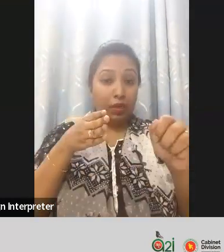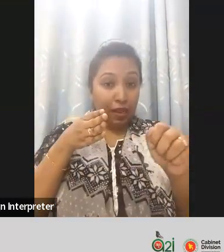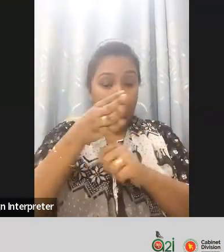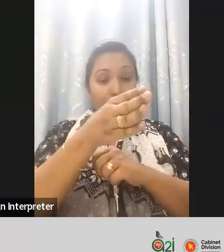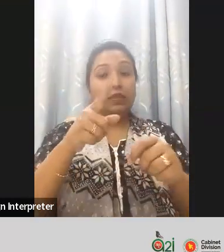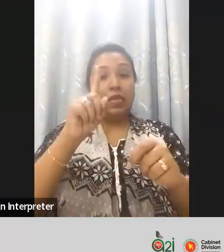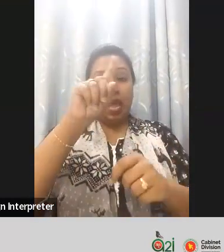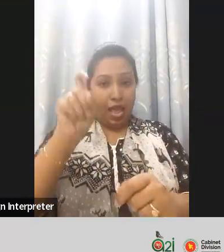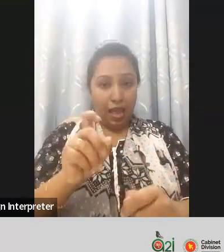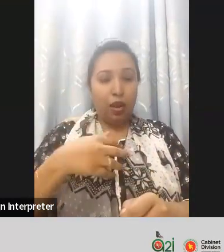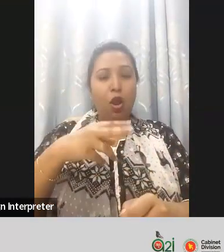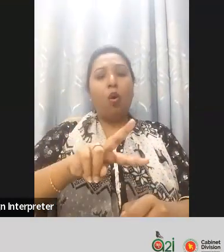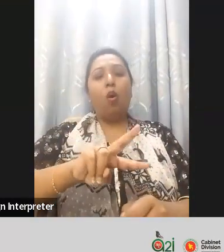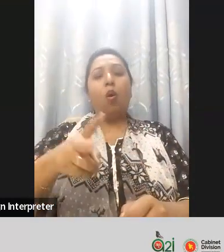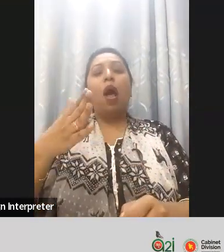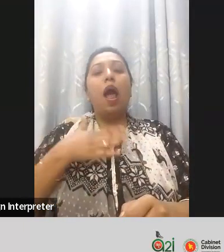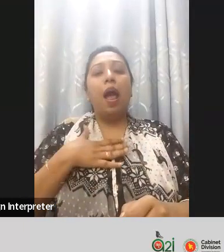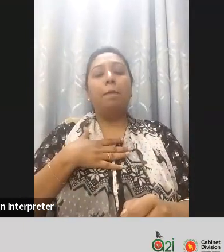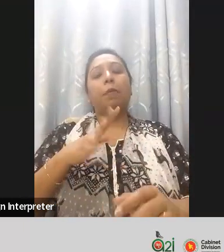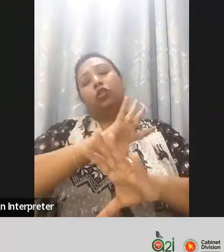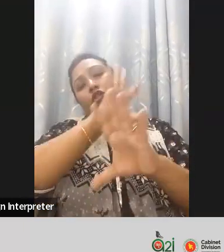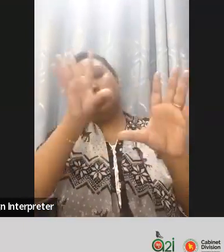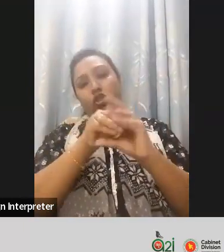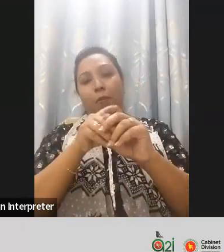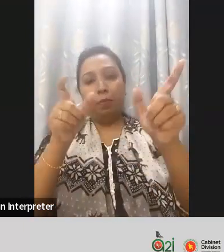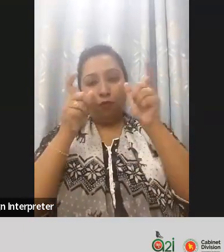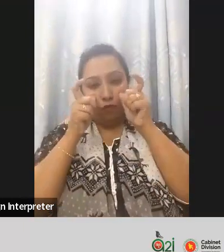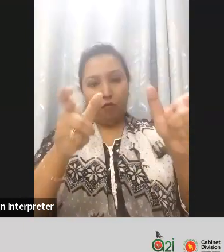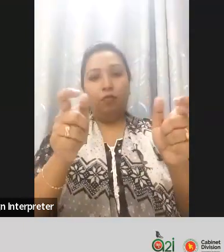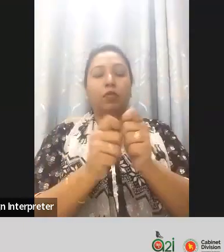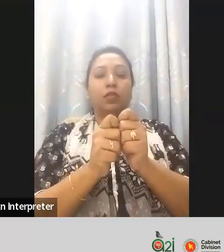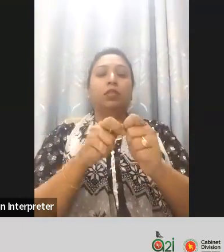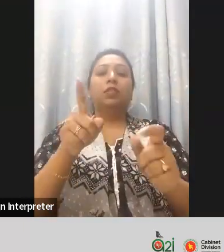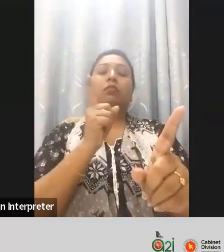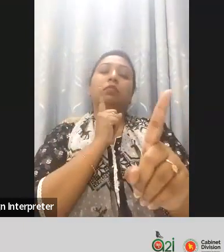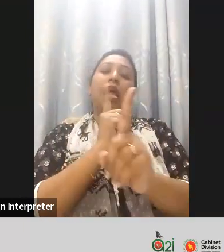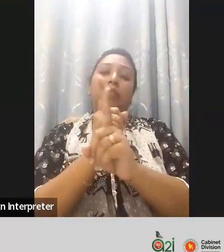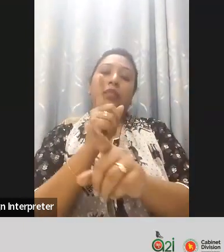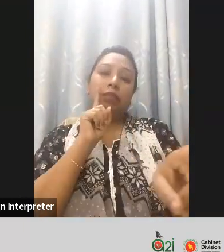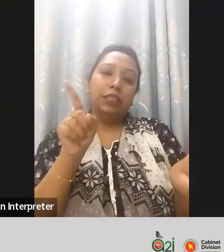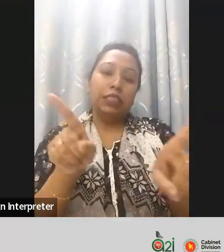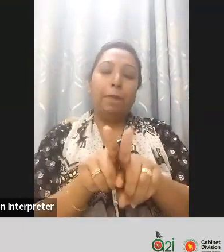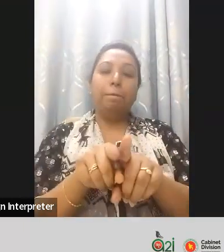not under our control we are providing their assistance to make sure that all